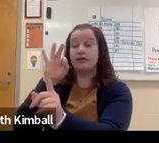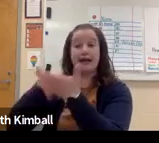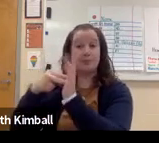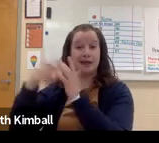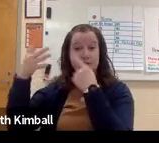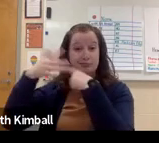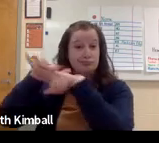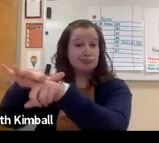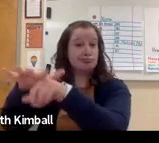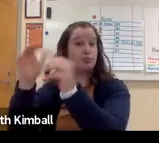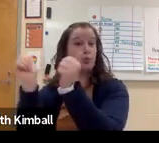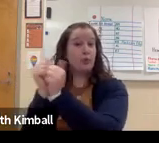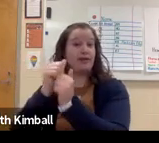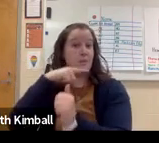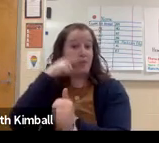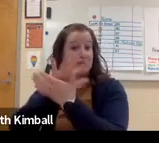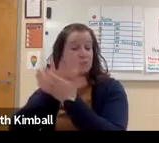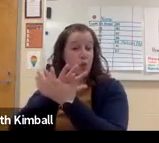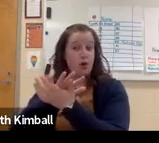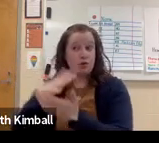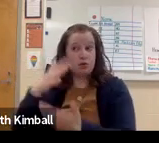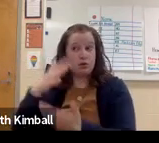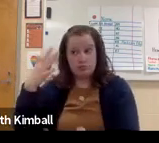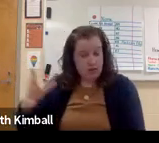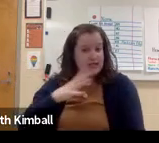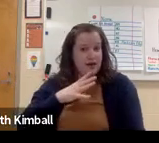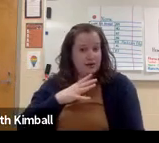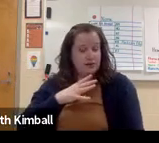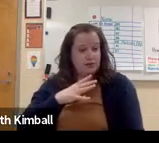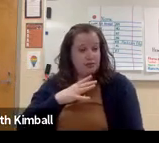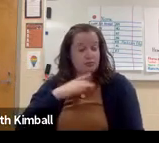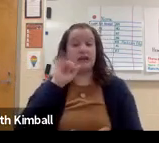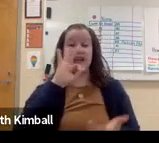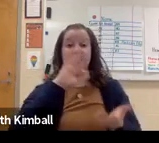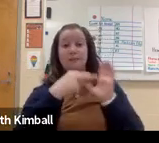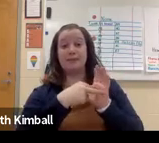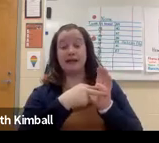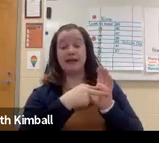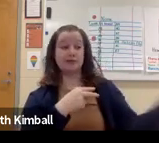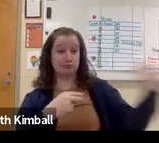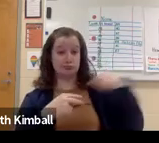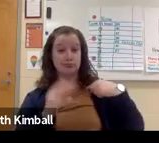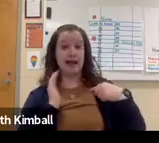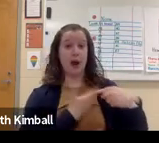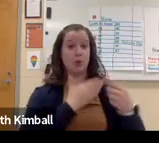for that individual student. So if that means that they need to be mainstreamed in public school, be the only deaf student there, it's fine.